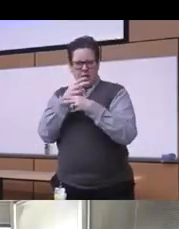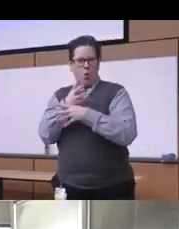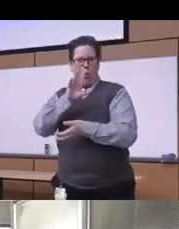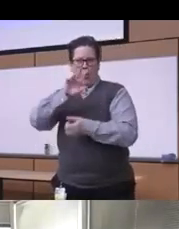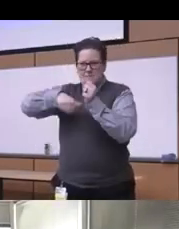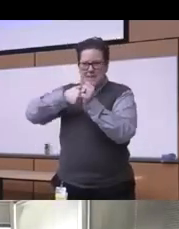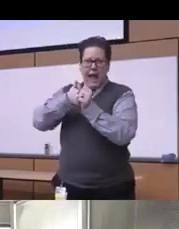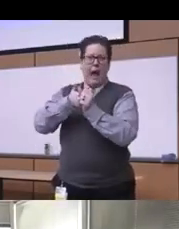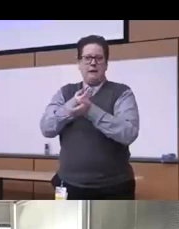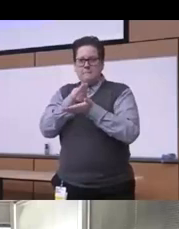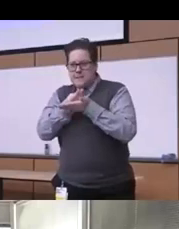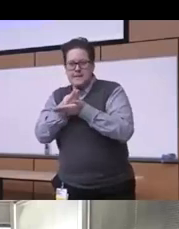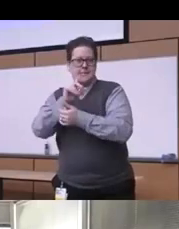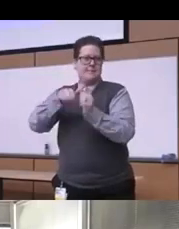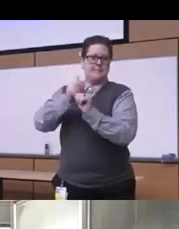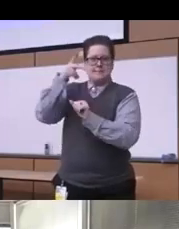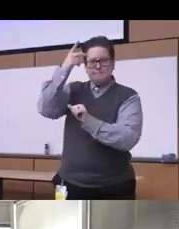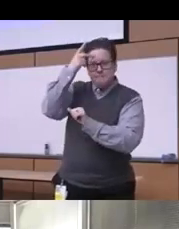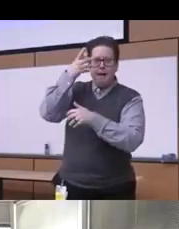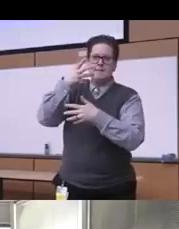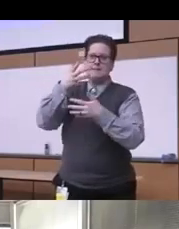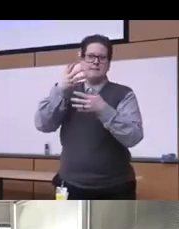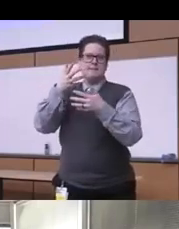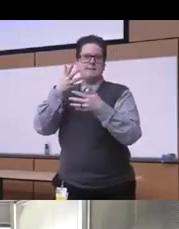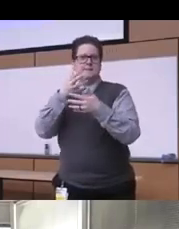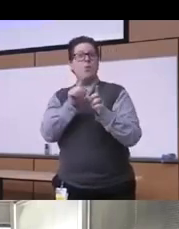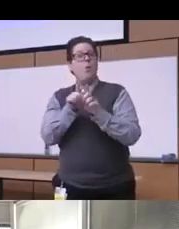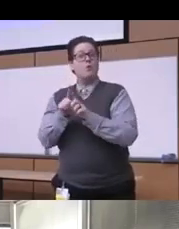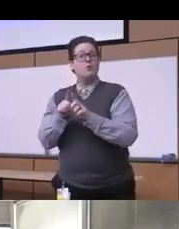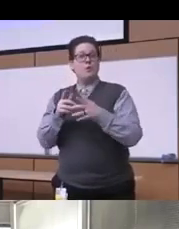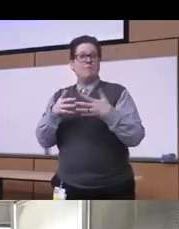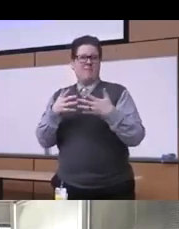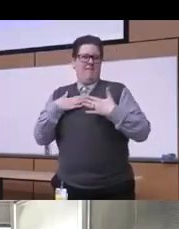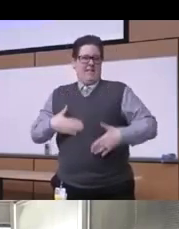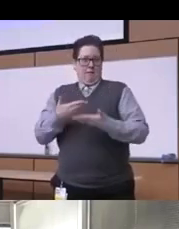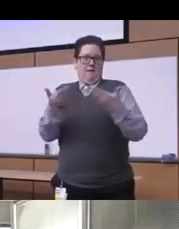as well as the you know the the physical lab forces that are driving these policies